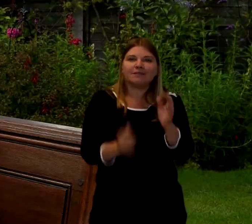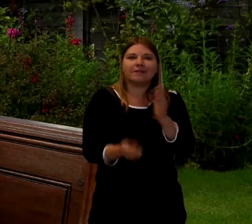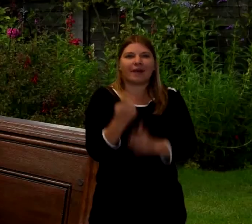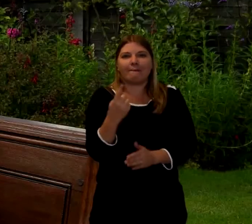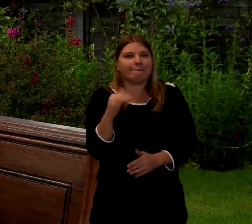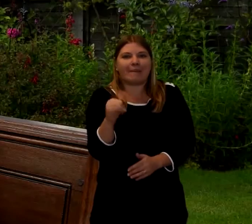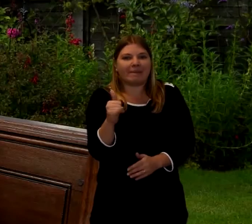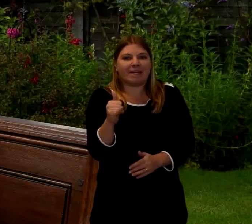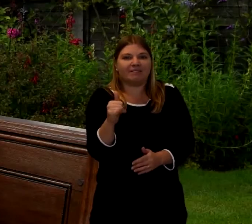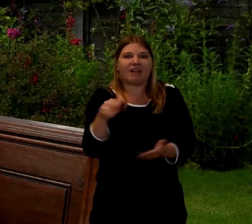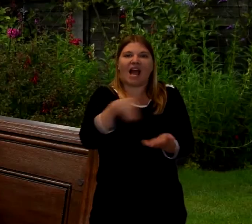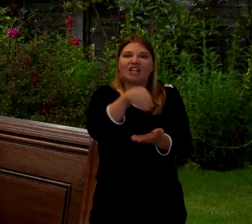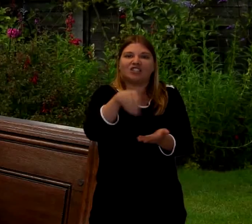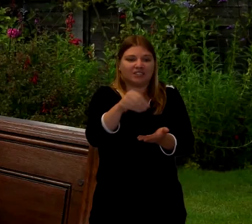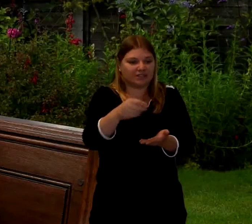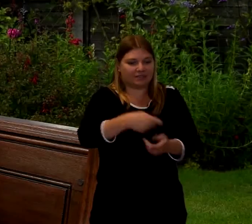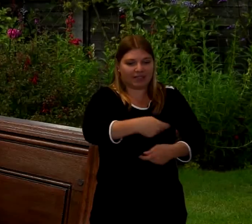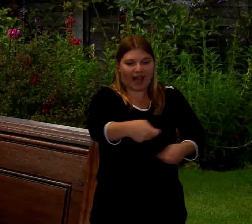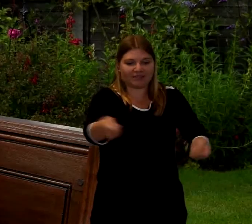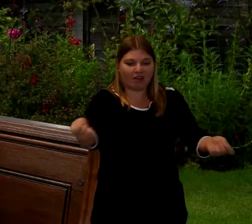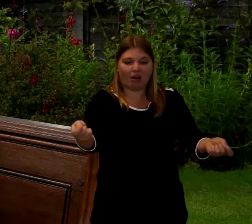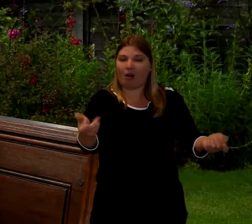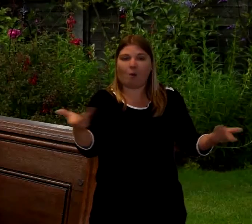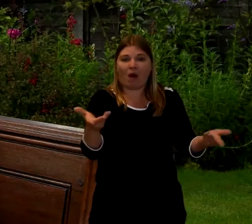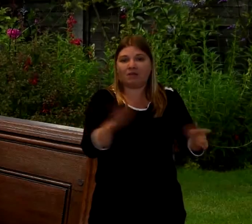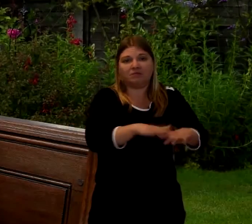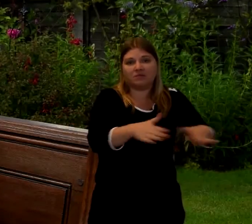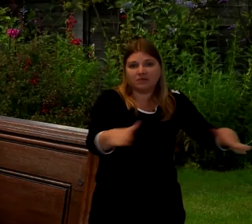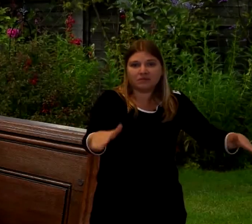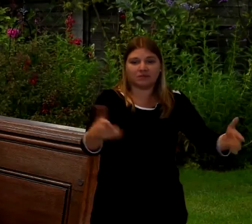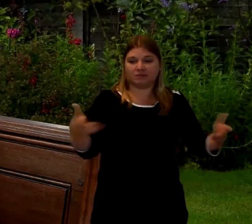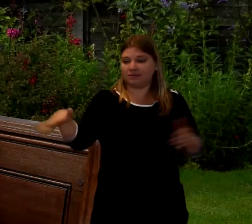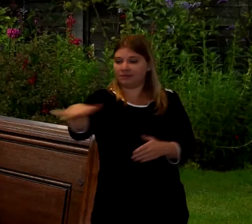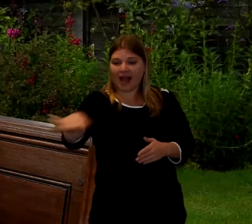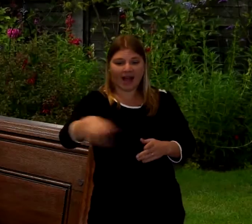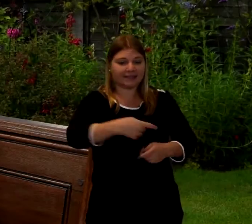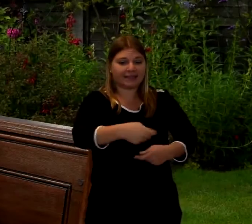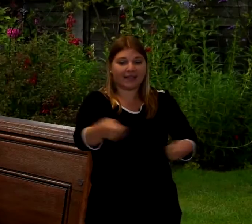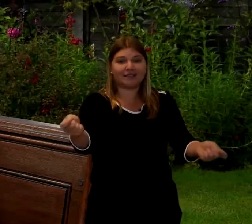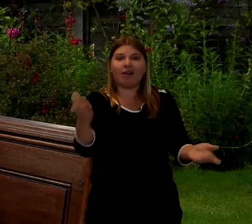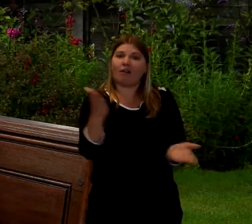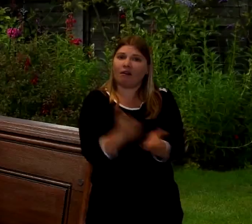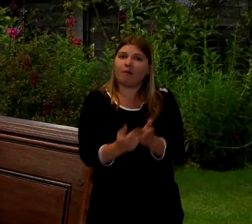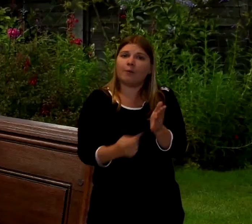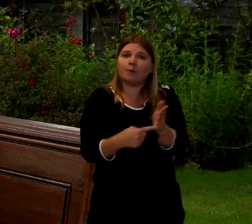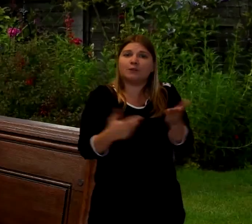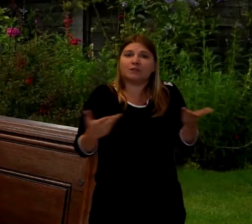taking the ashes you know scattering the ashes at sea or over a special piece of land but something